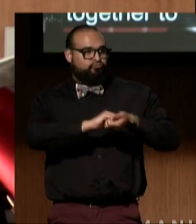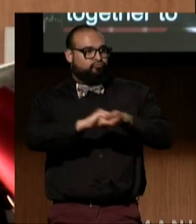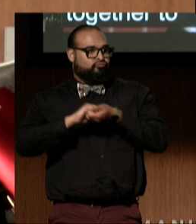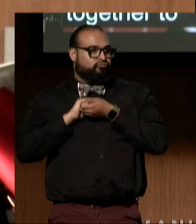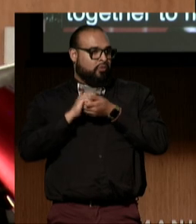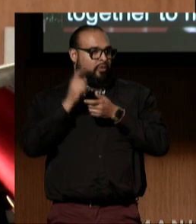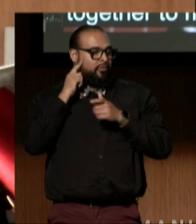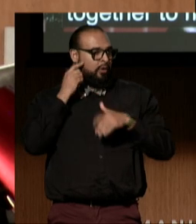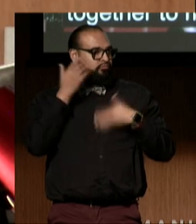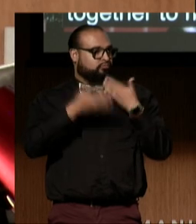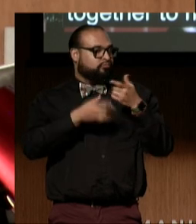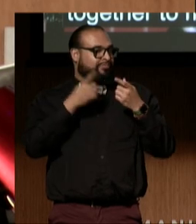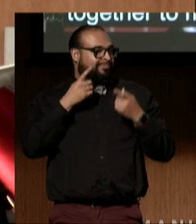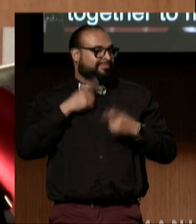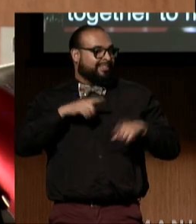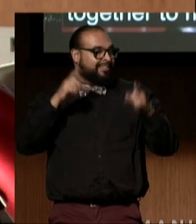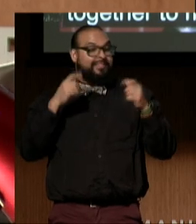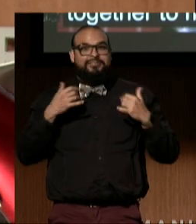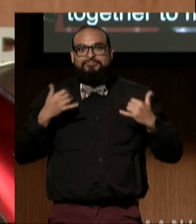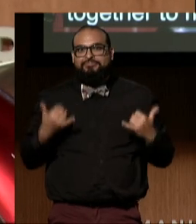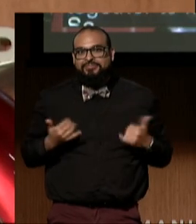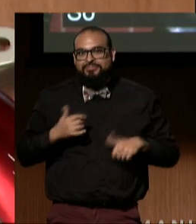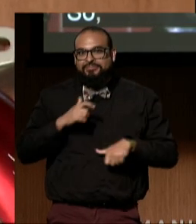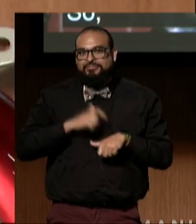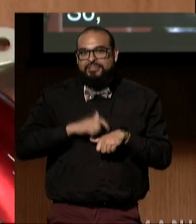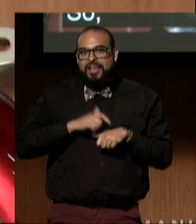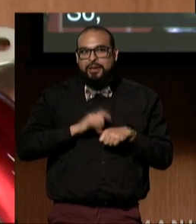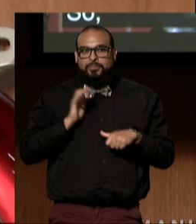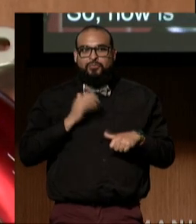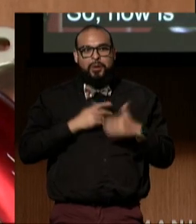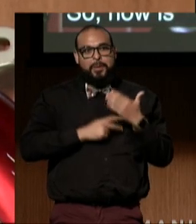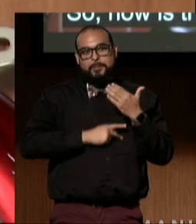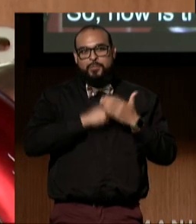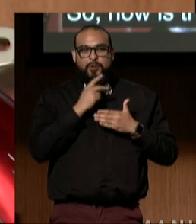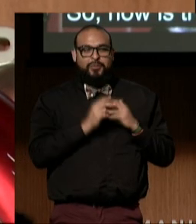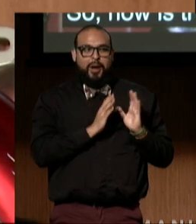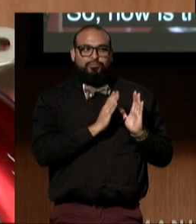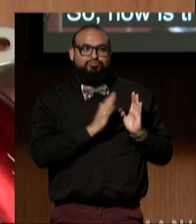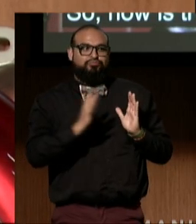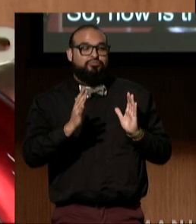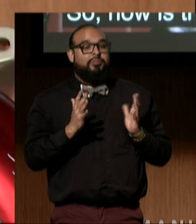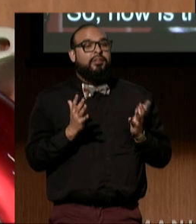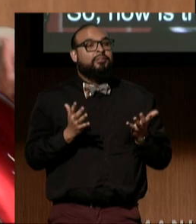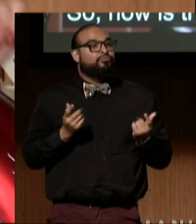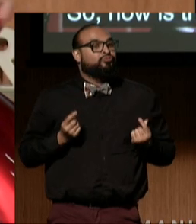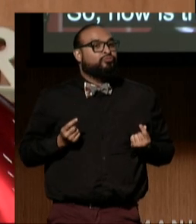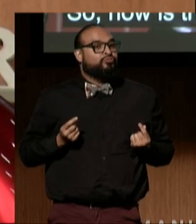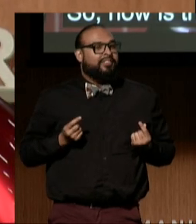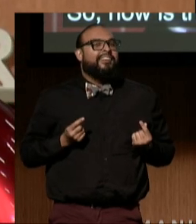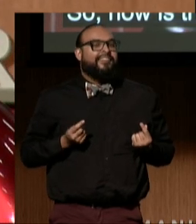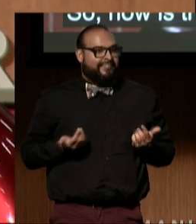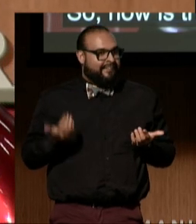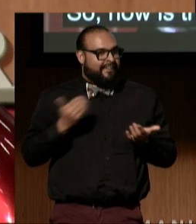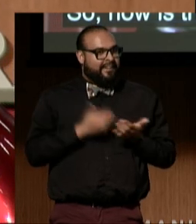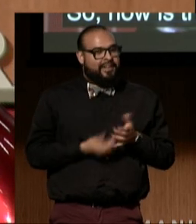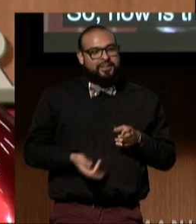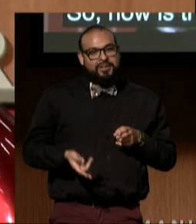So now is the time in the program where I'm going to make another quick donation pitch.